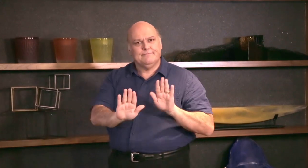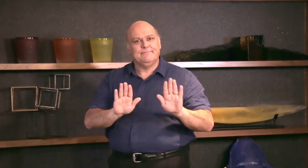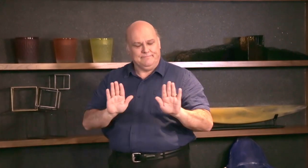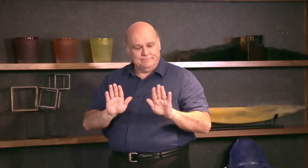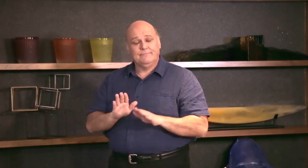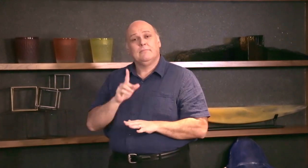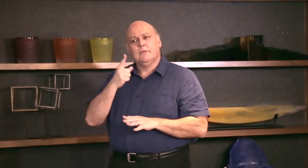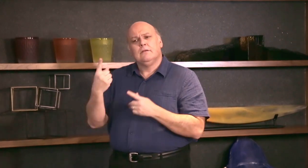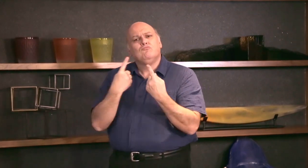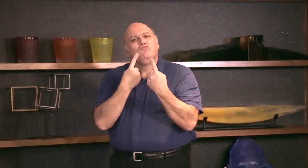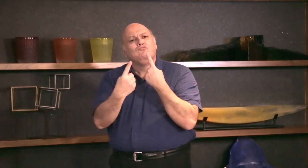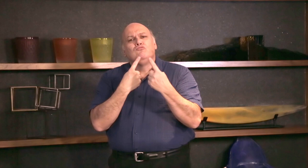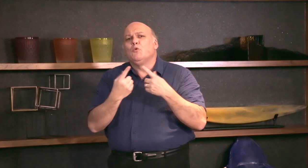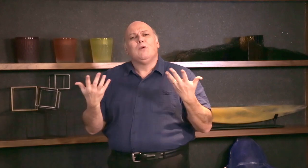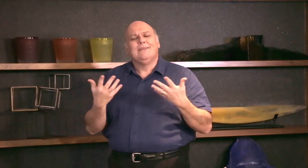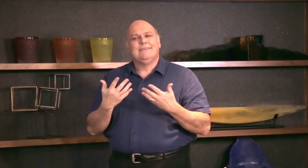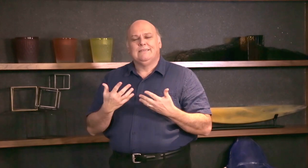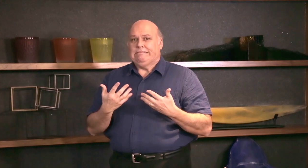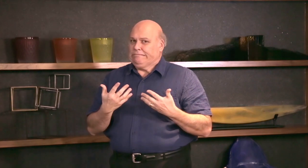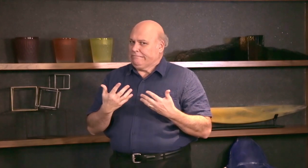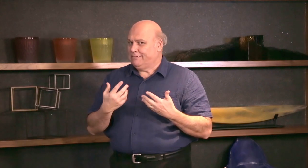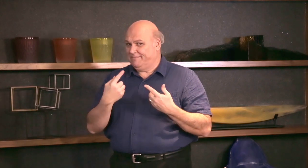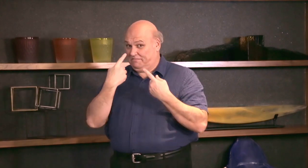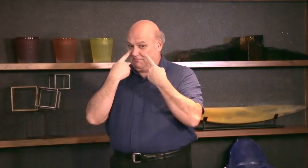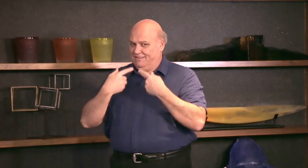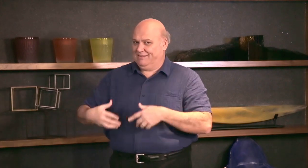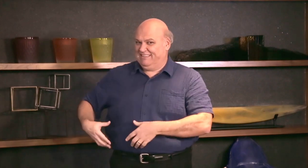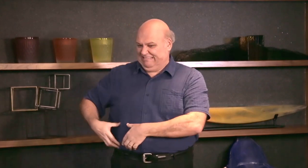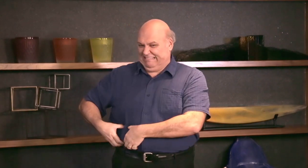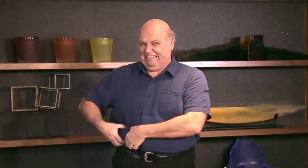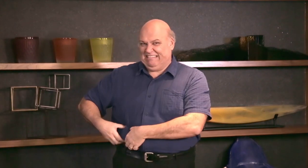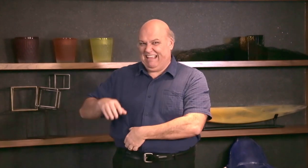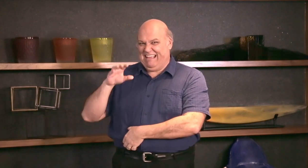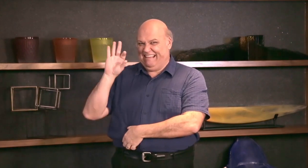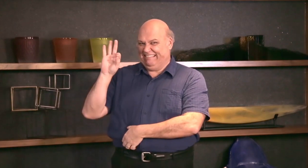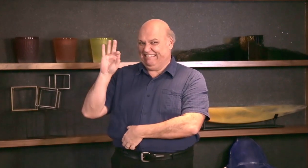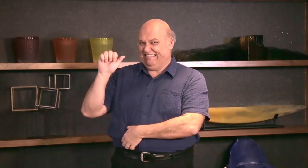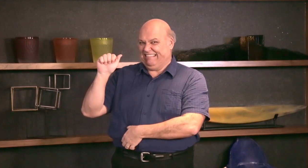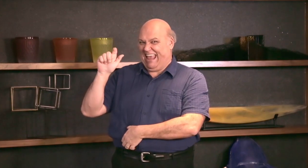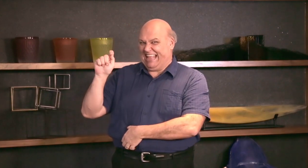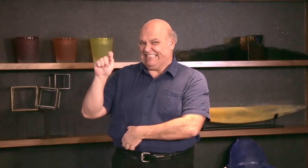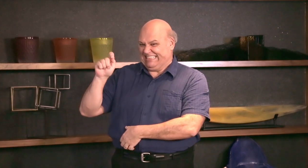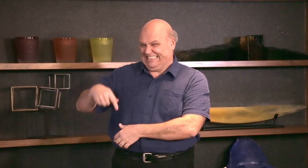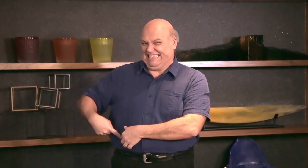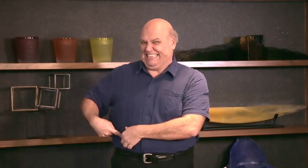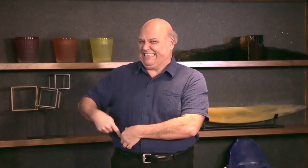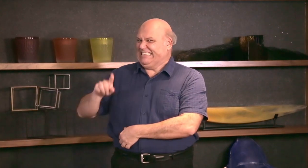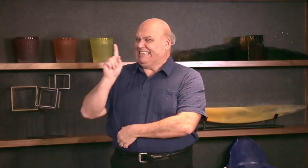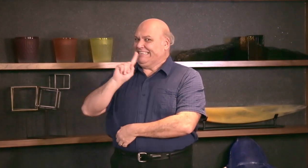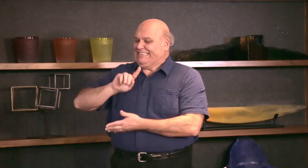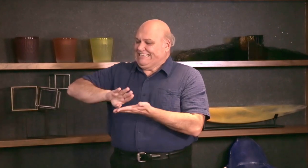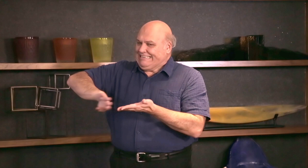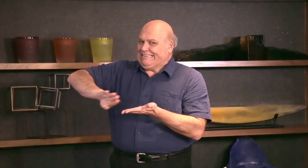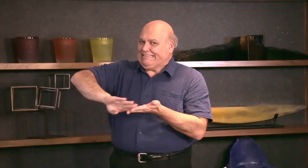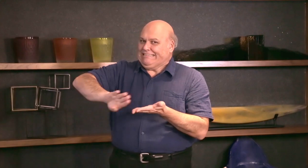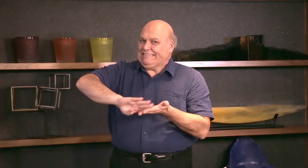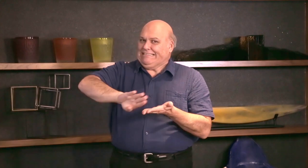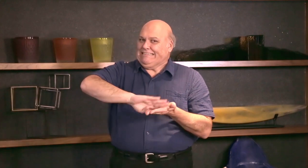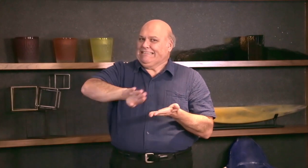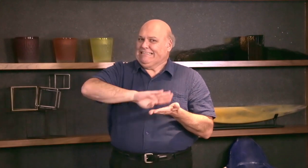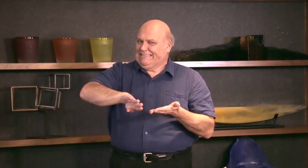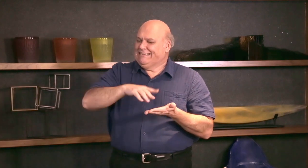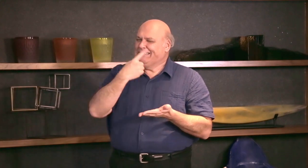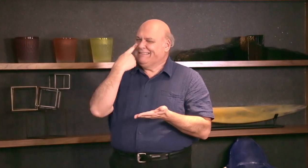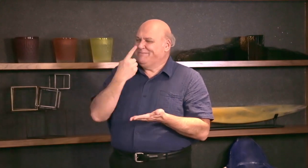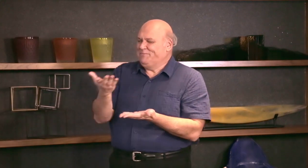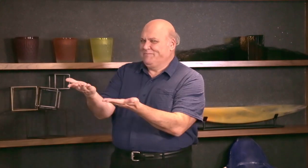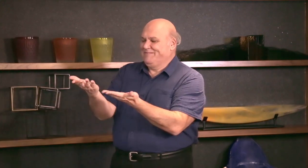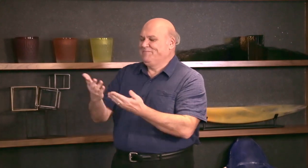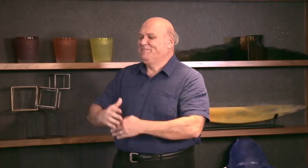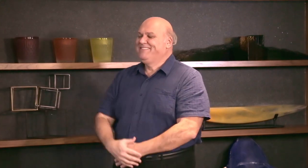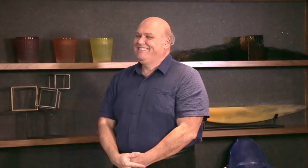or not to included. She will talk about following a Fat-Free Diet.